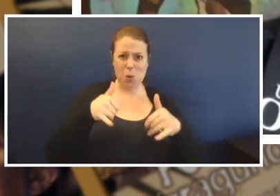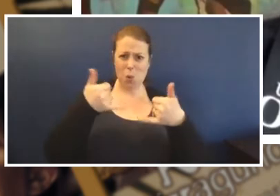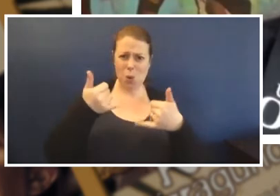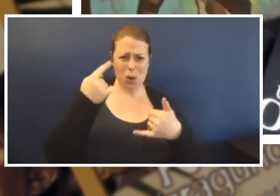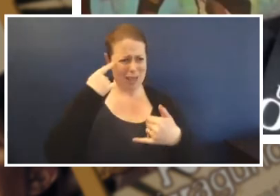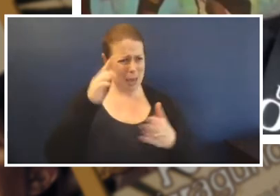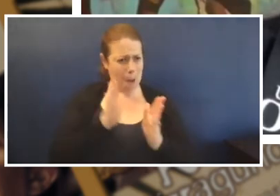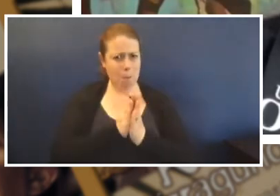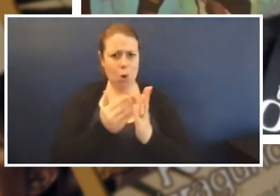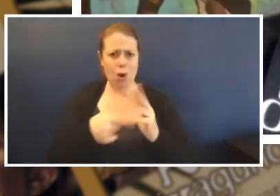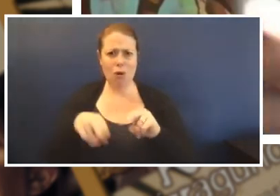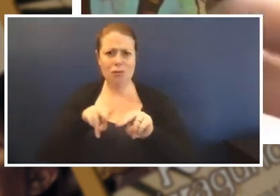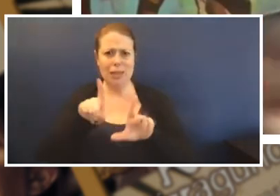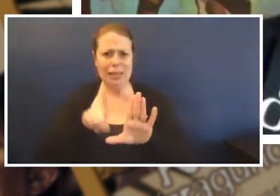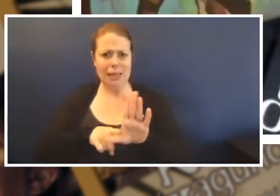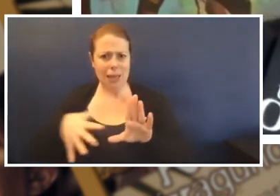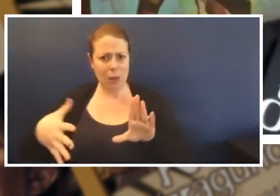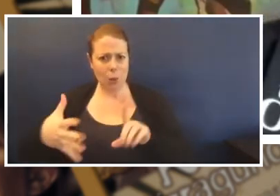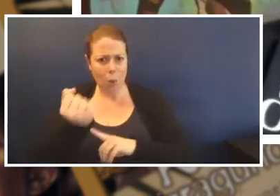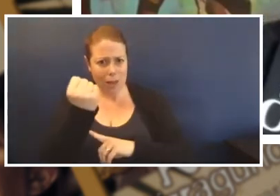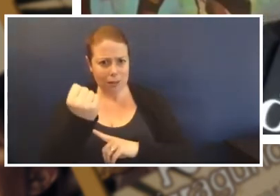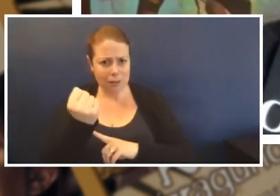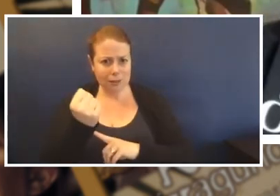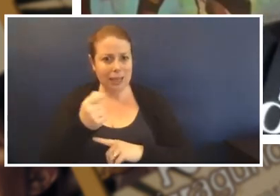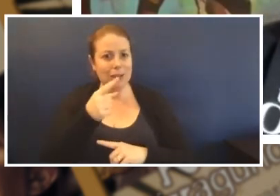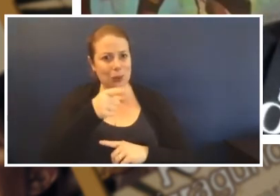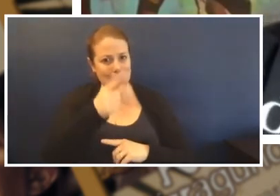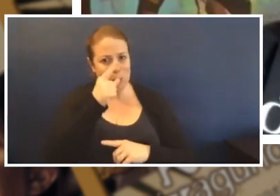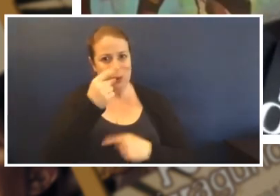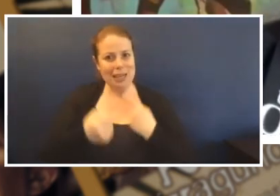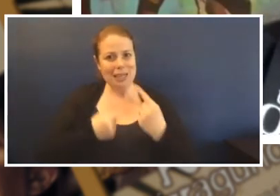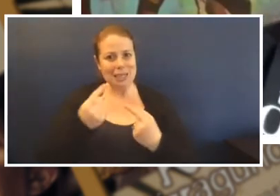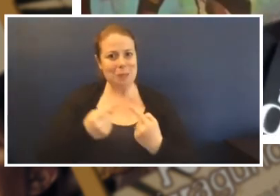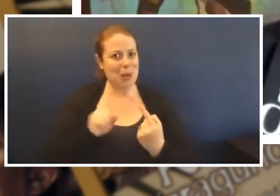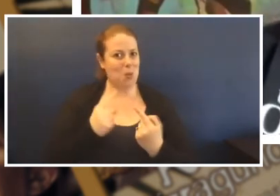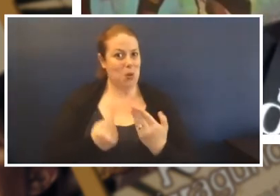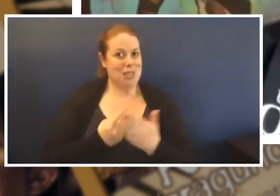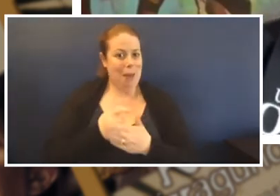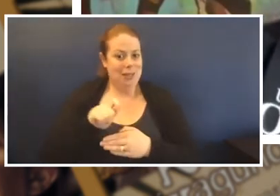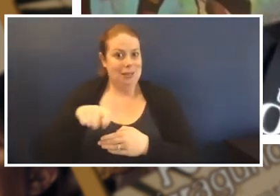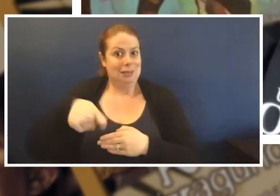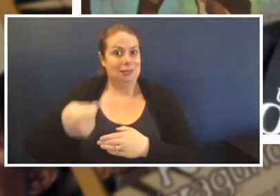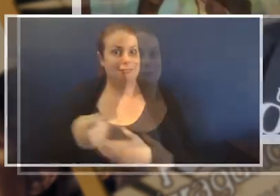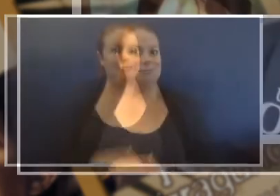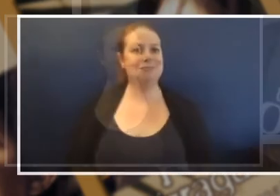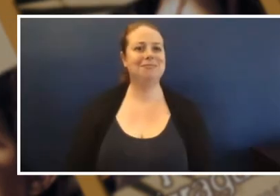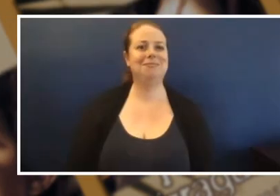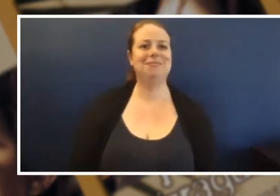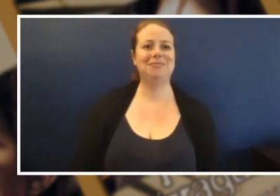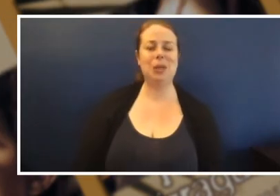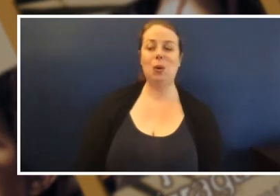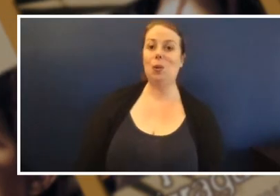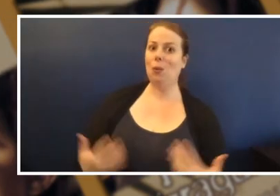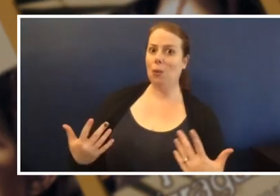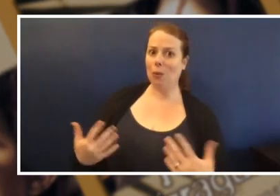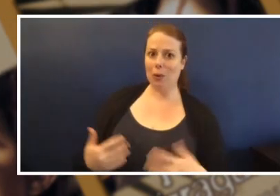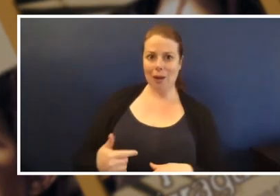and and I'll let you explain the rest about what's happened to it now. Tess: Oh I love that there is a story